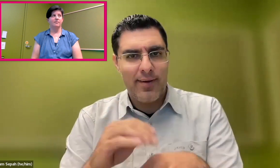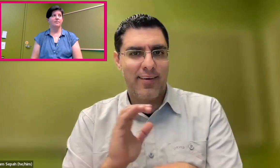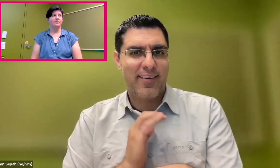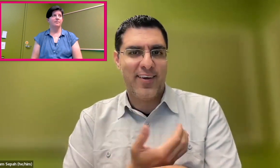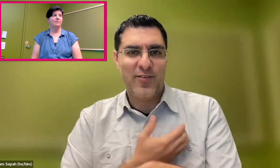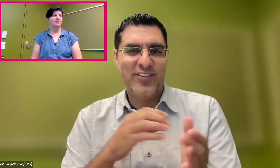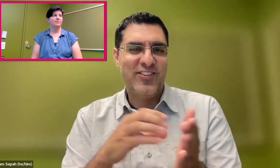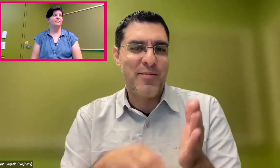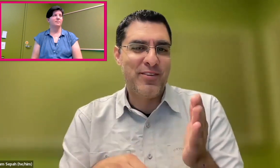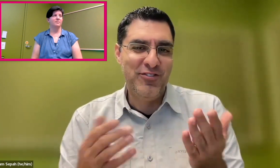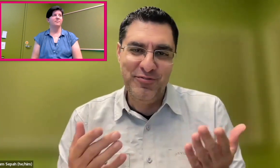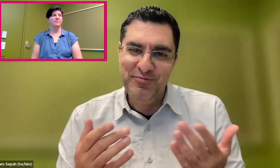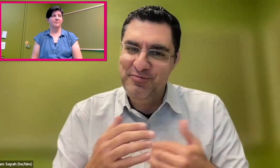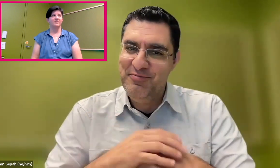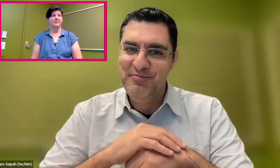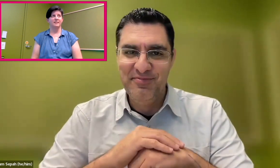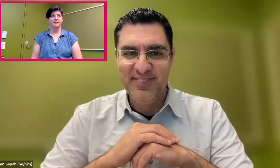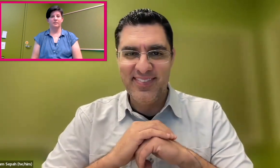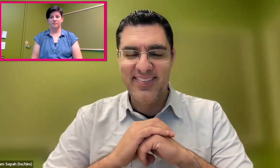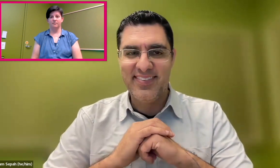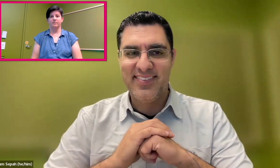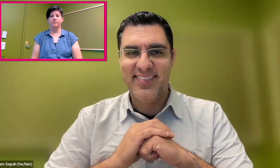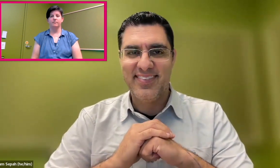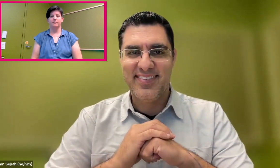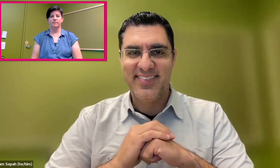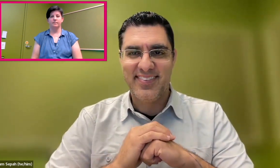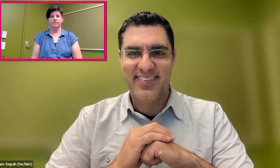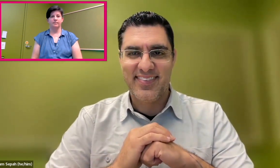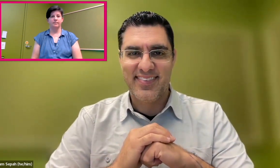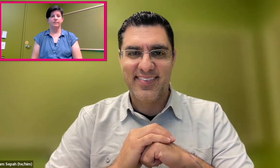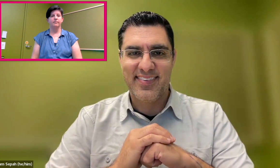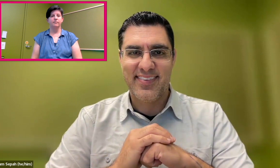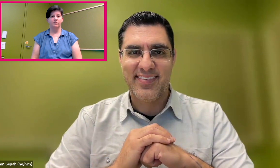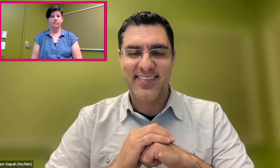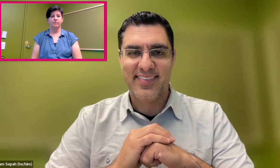We're still in the early stages, but yeah, we're starting to work on these things.